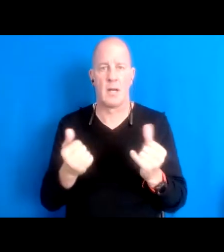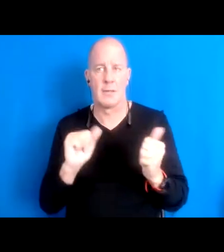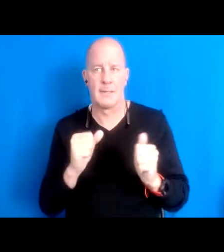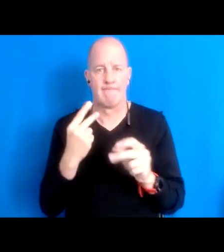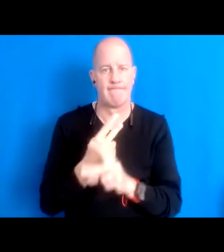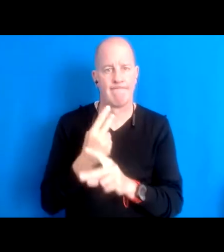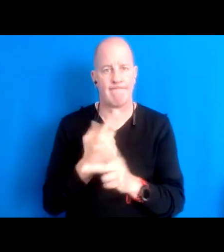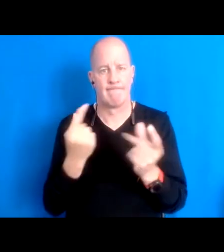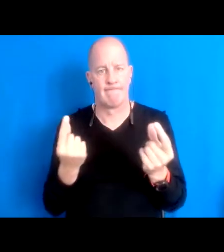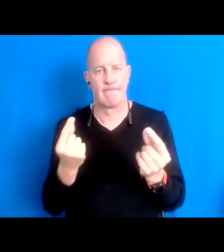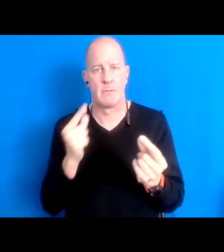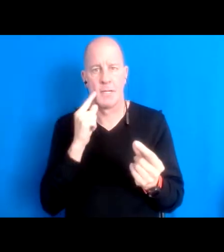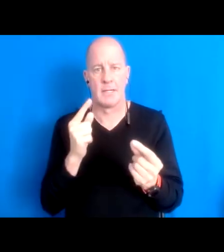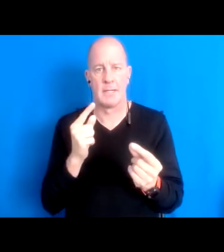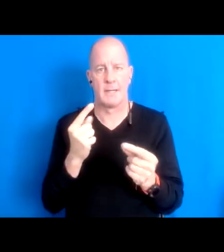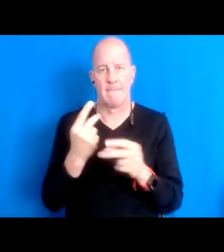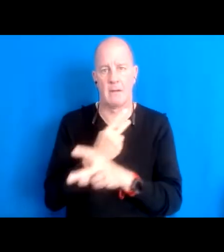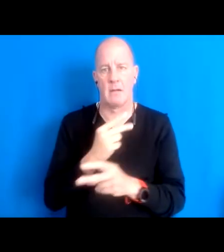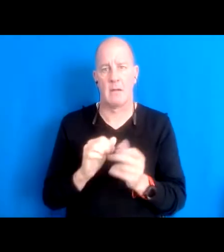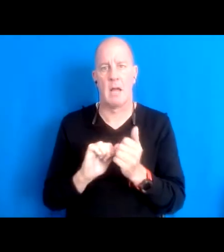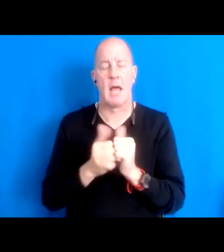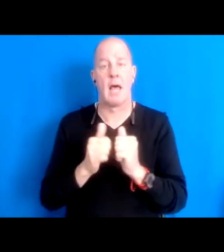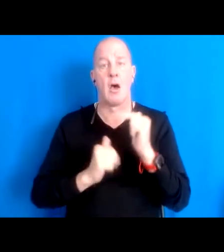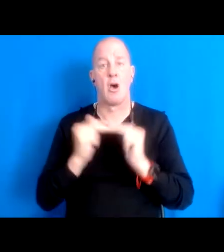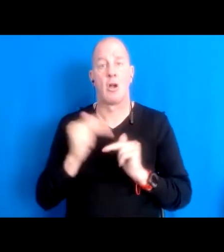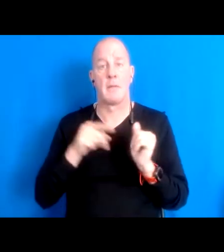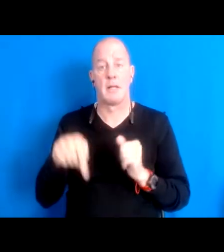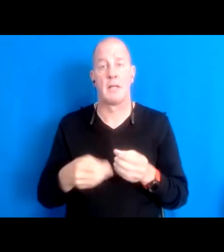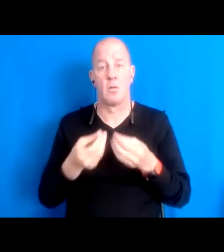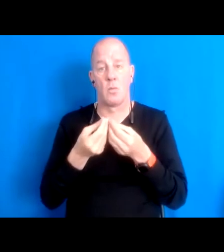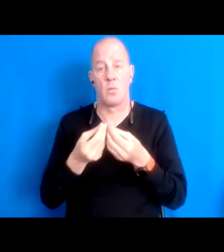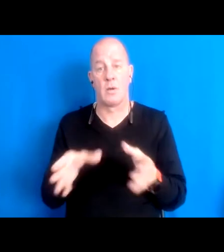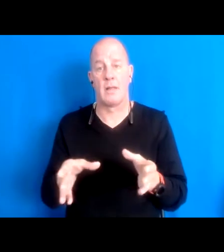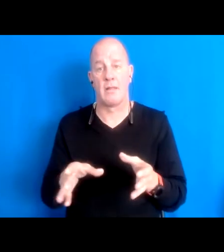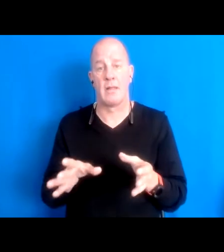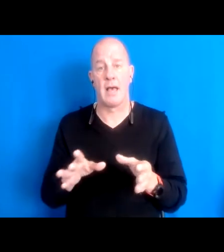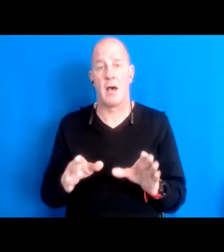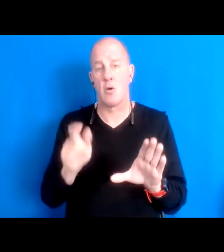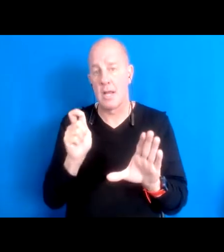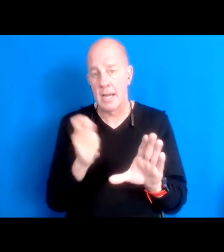15:50:37 To figure that part out, and how to actually build this without nails and bolts